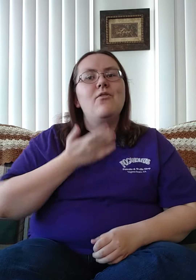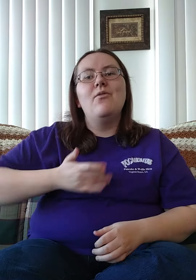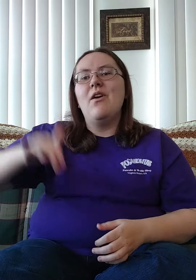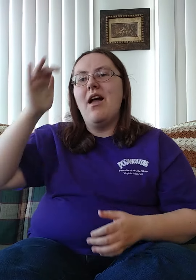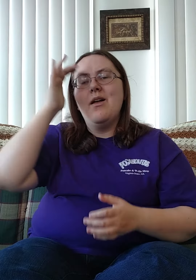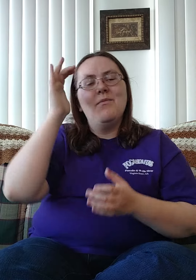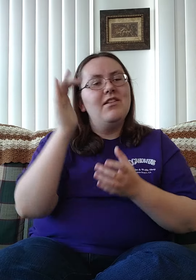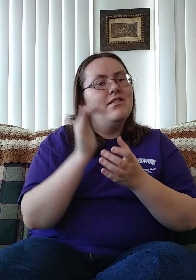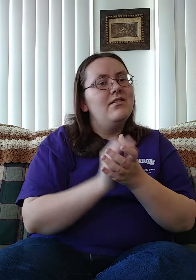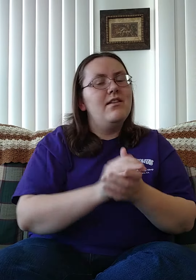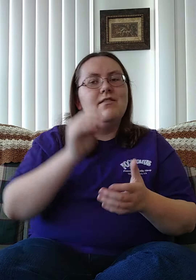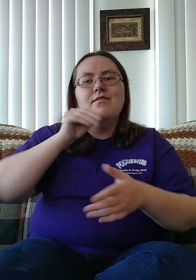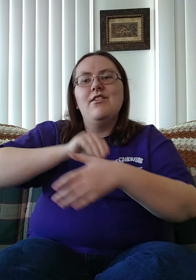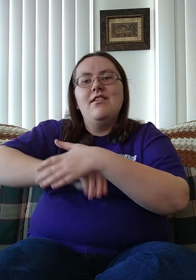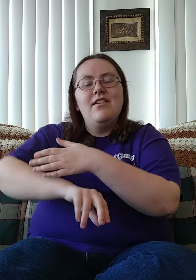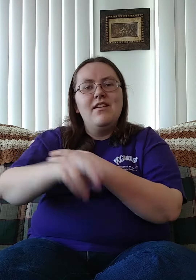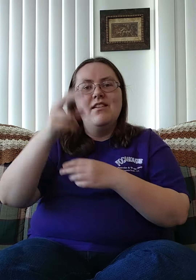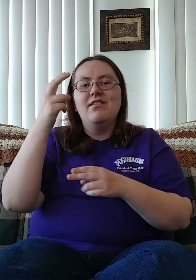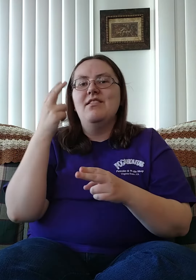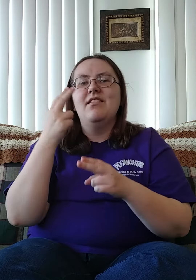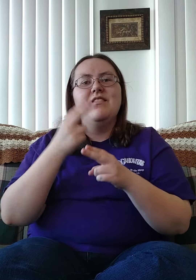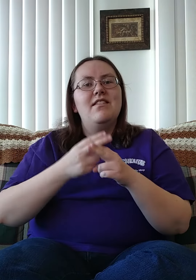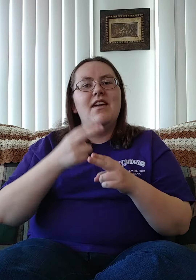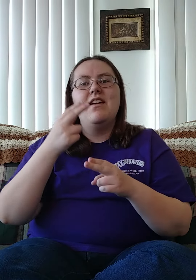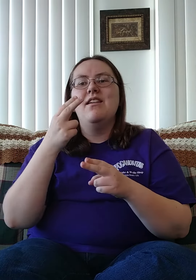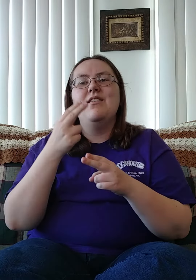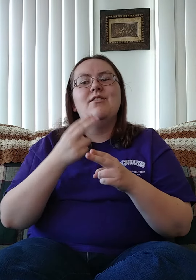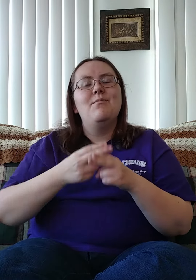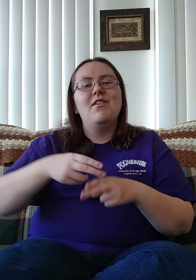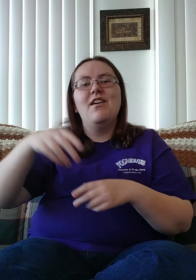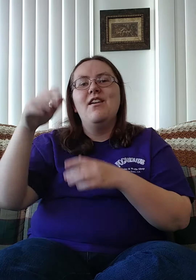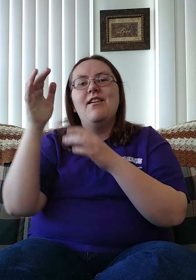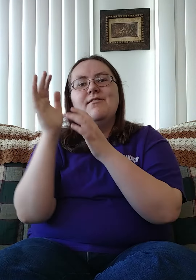For I believe in the name of Jesus